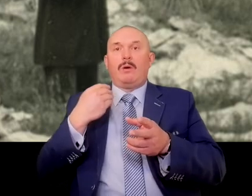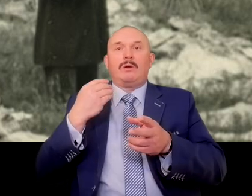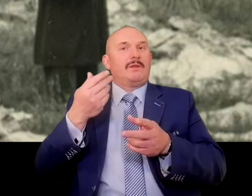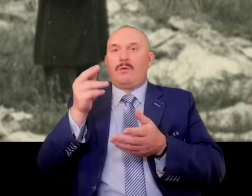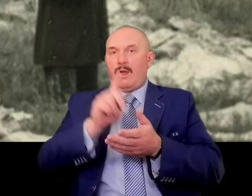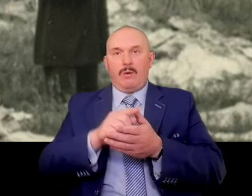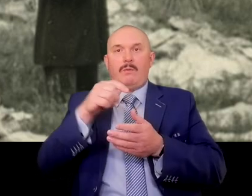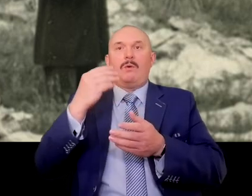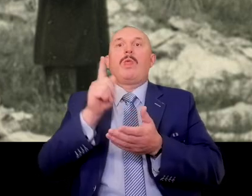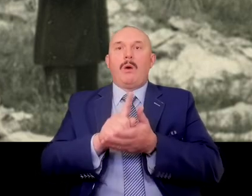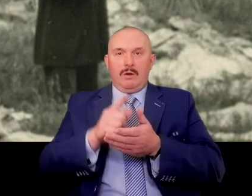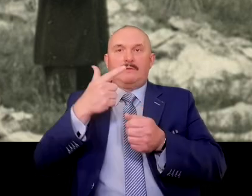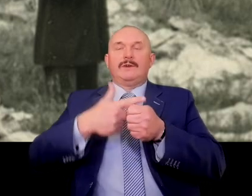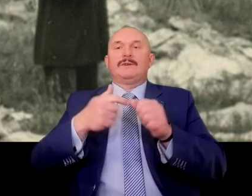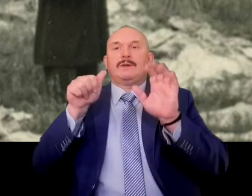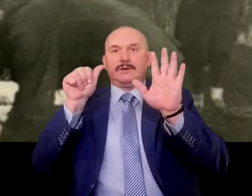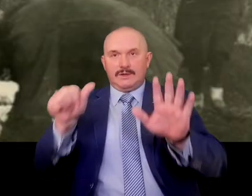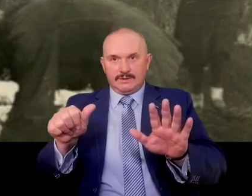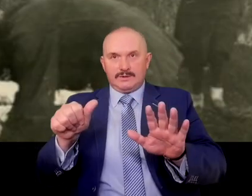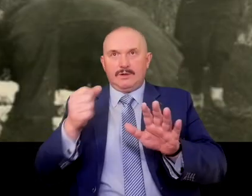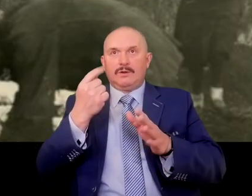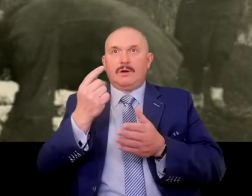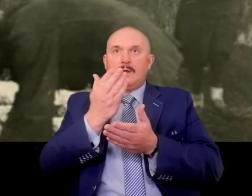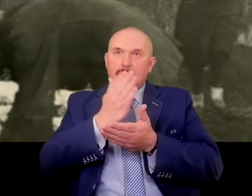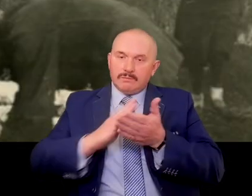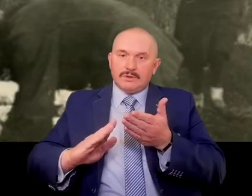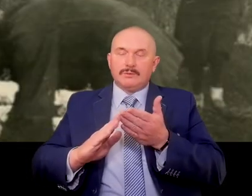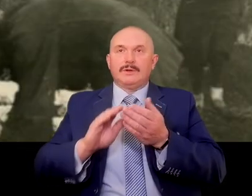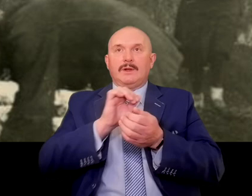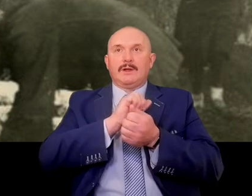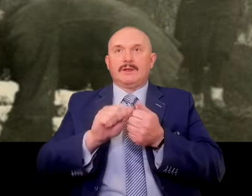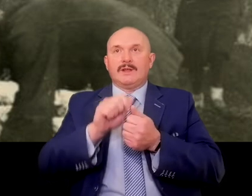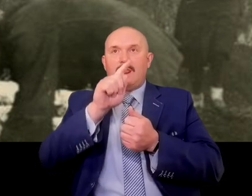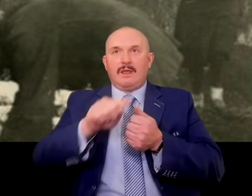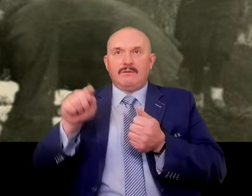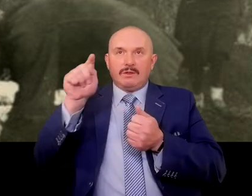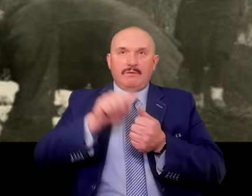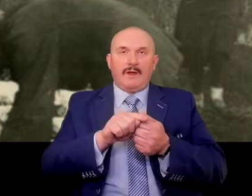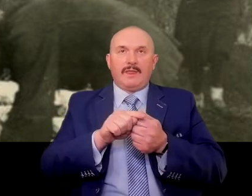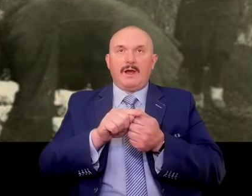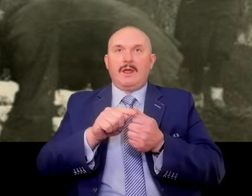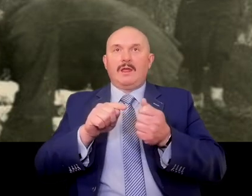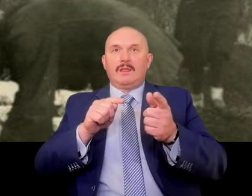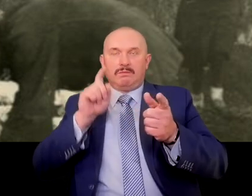some of which had been earlier liquidated by the Germans.